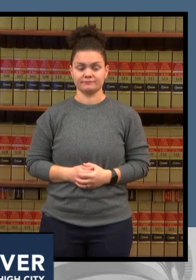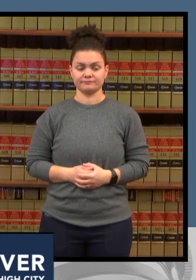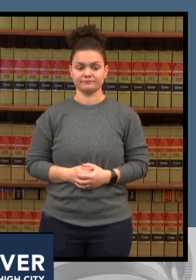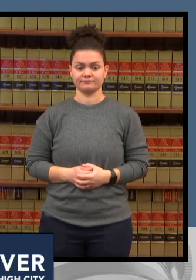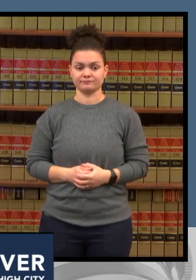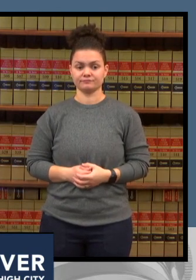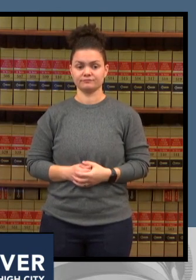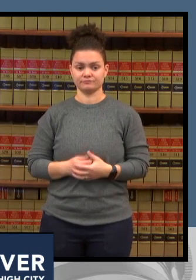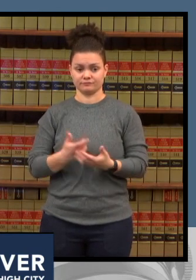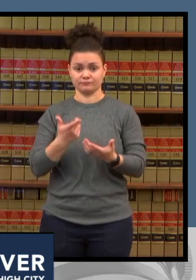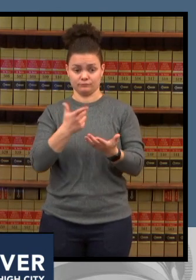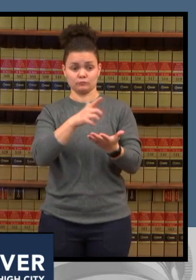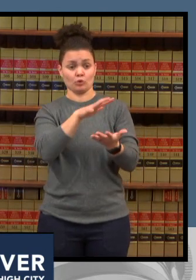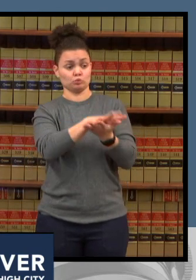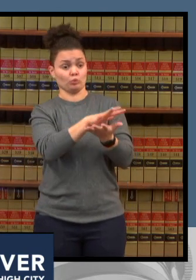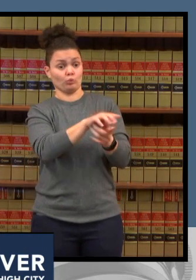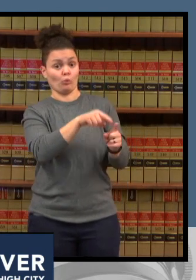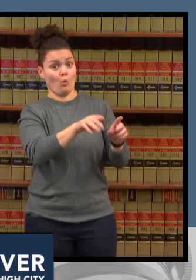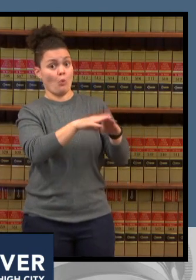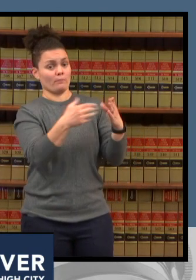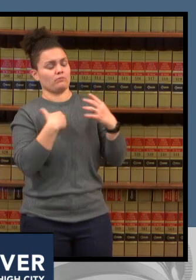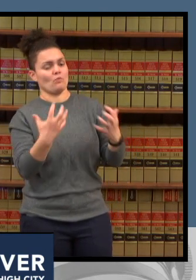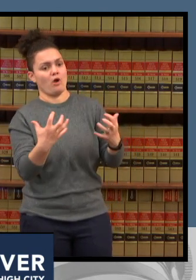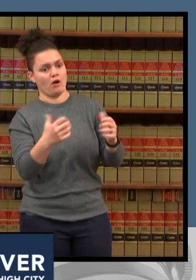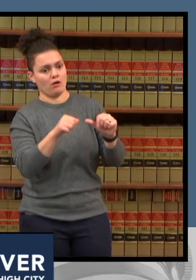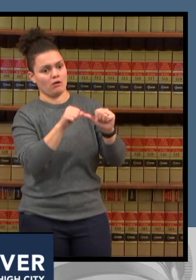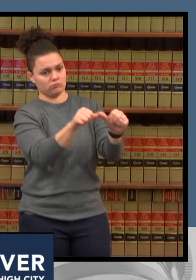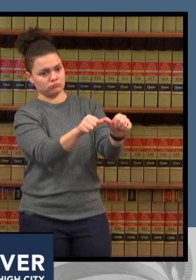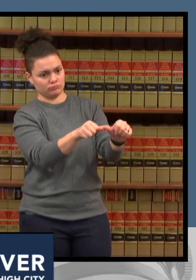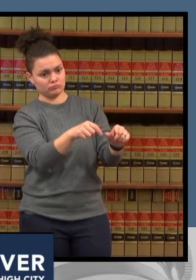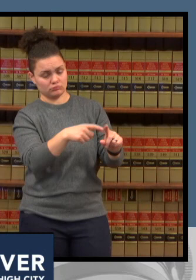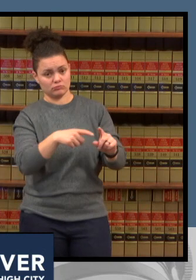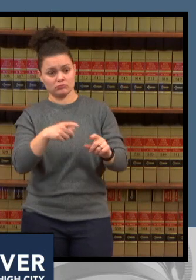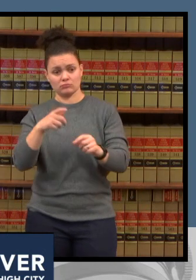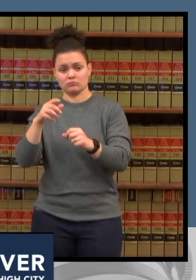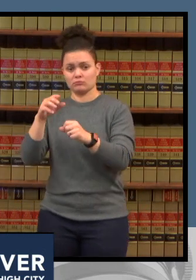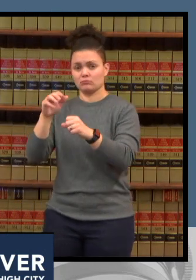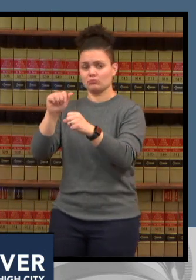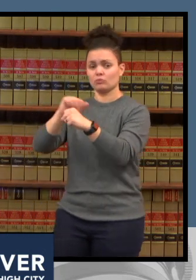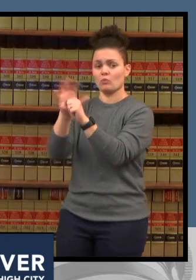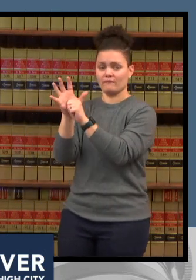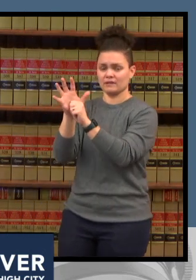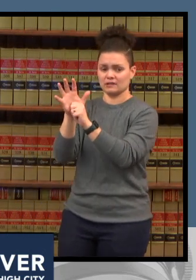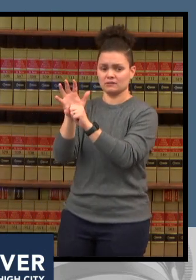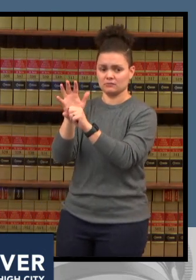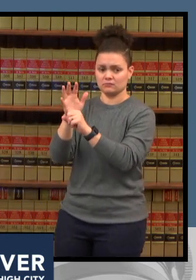throughout this surge of the omicron variant a couple points that are really important by and